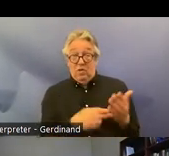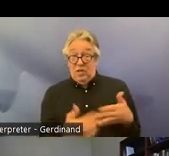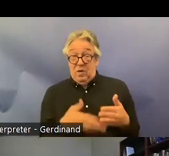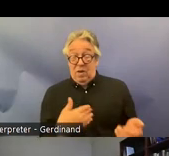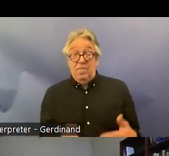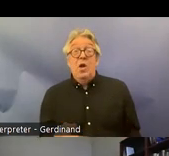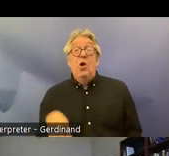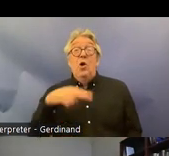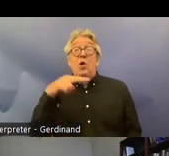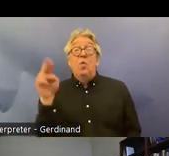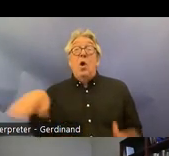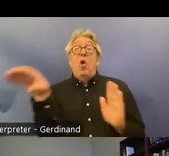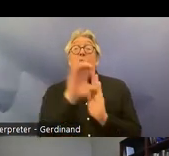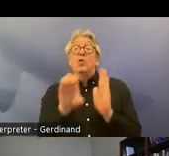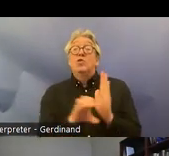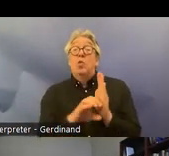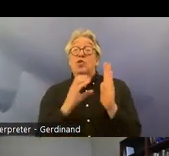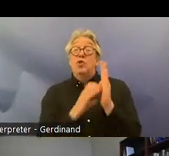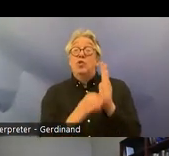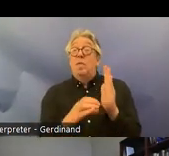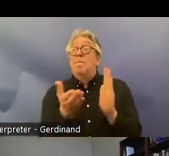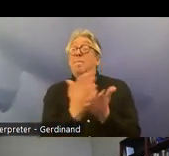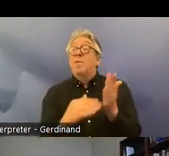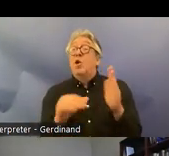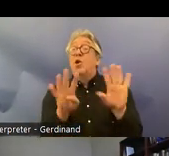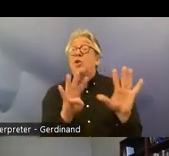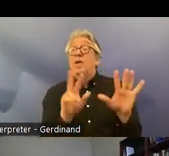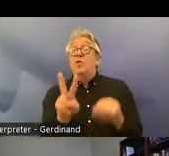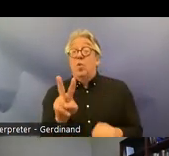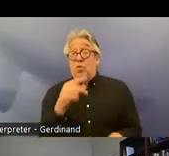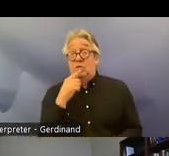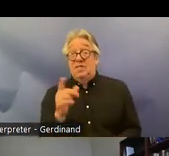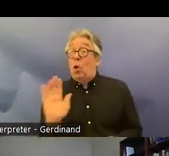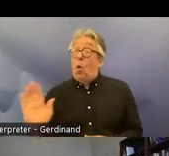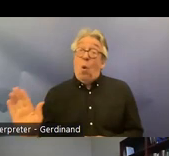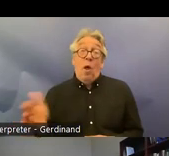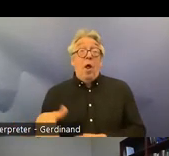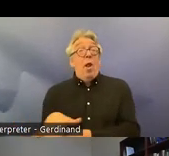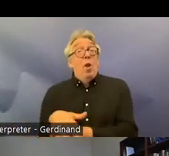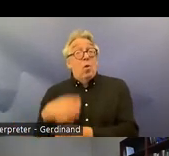Constitution section 92 that calls on all local and National authorities to